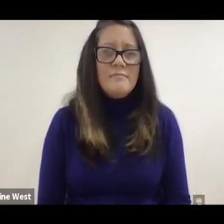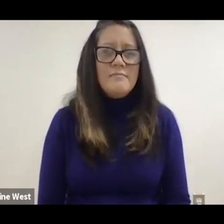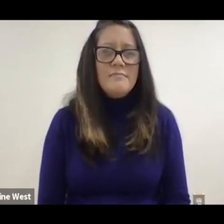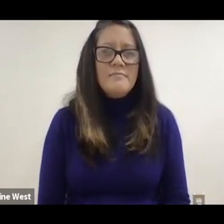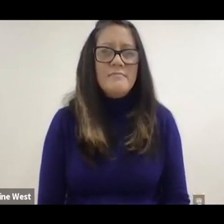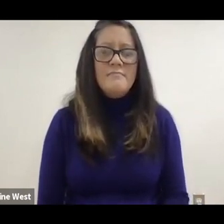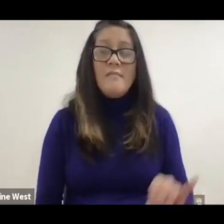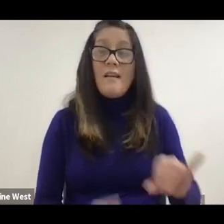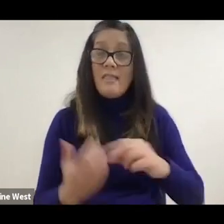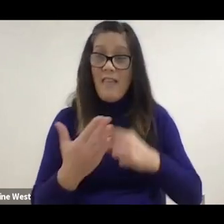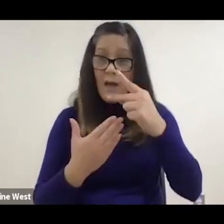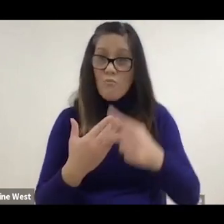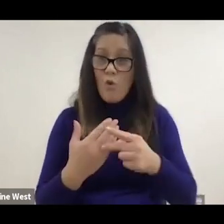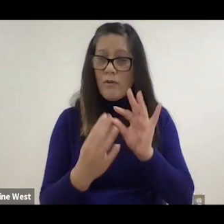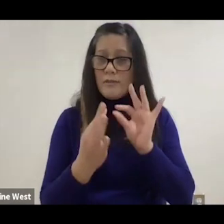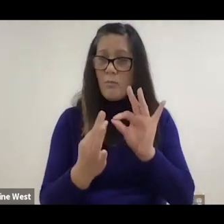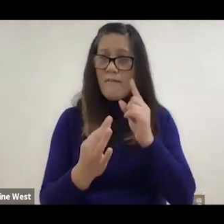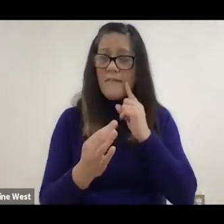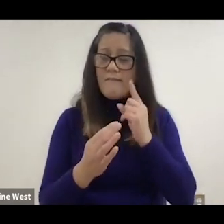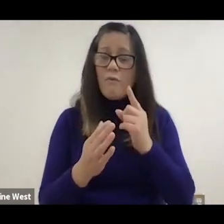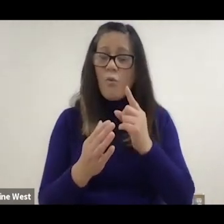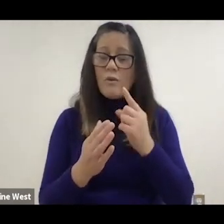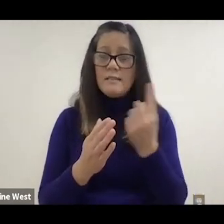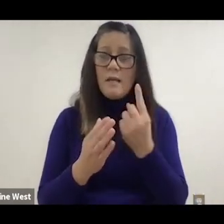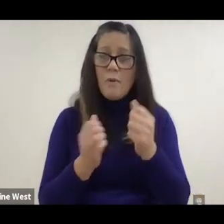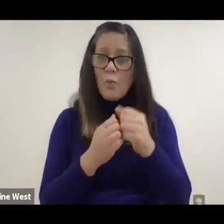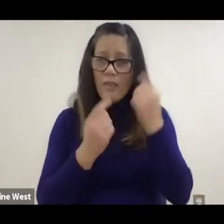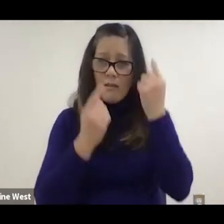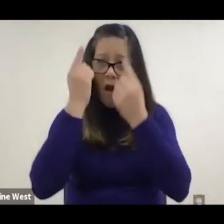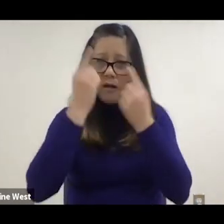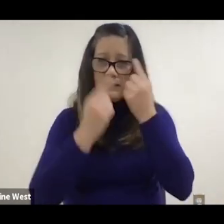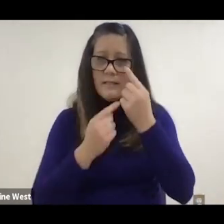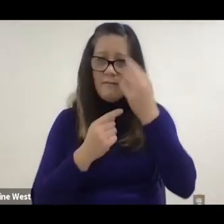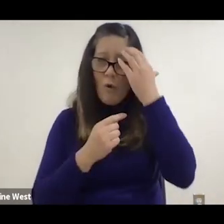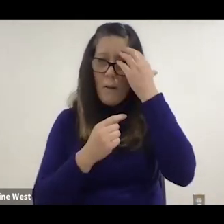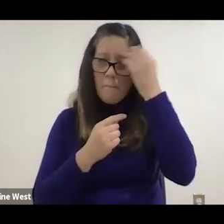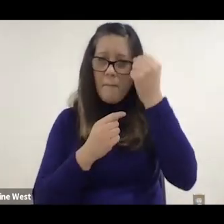This program is ideal for someone with cognitive or memory loss problems,